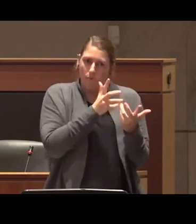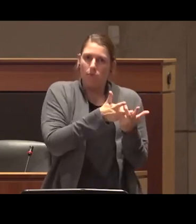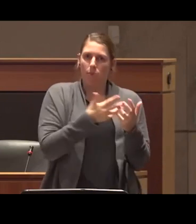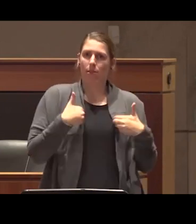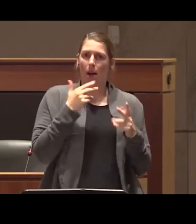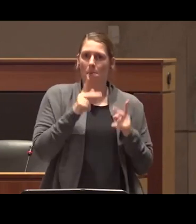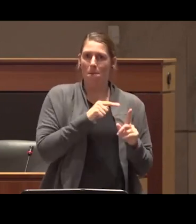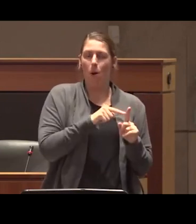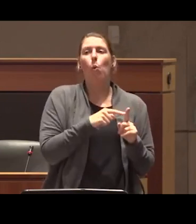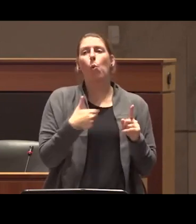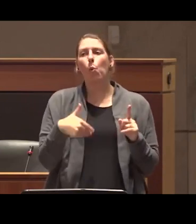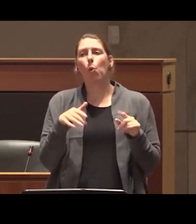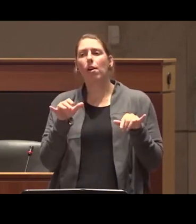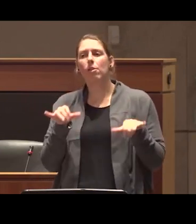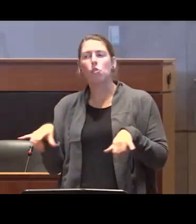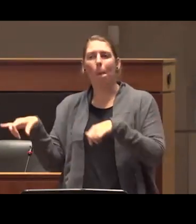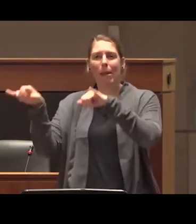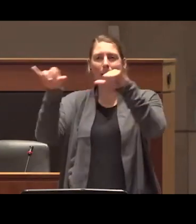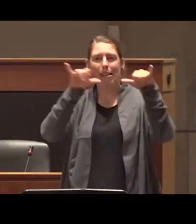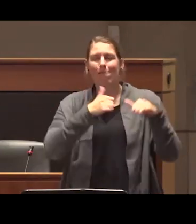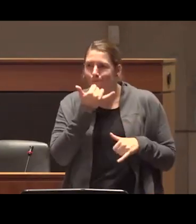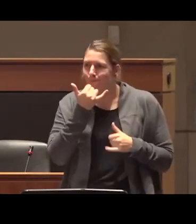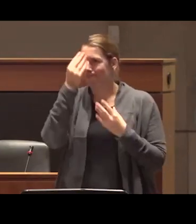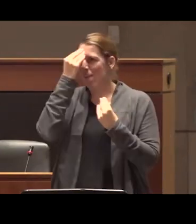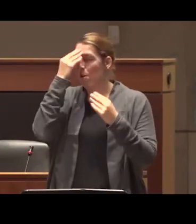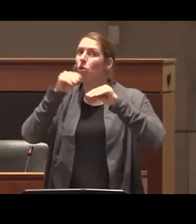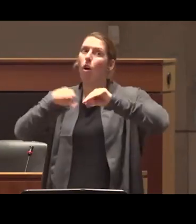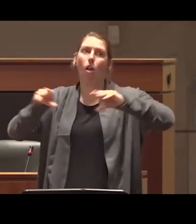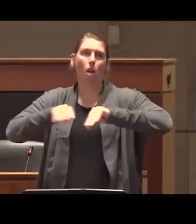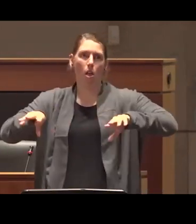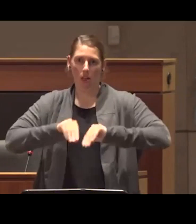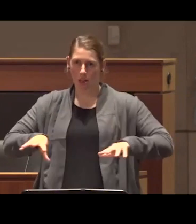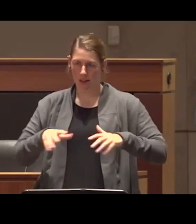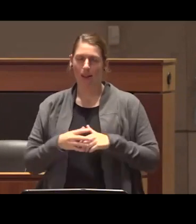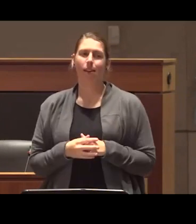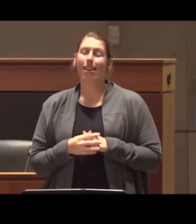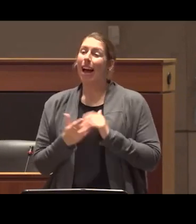a really common kind of piece of disinformation that is being sewed and again I'm not naive I'm